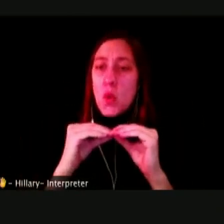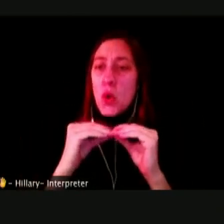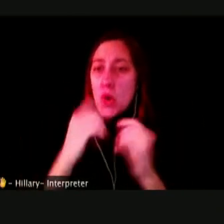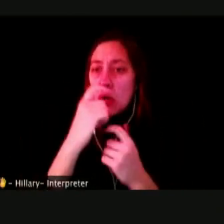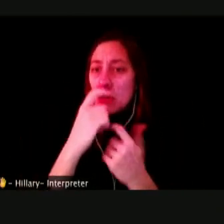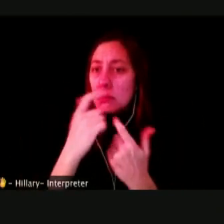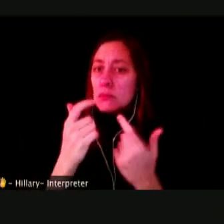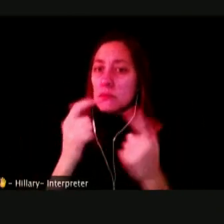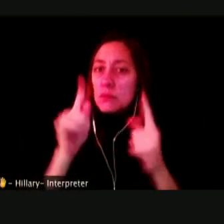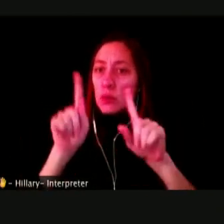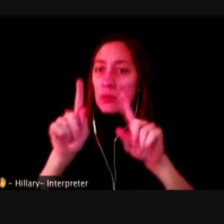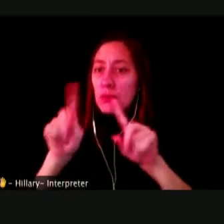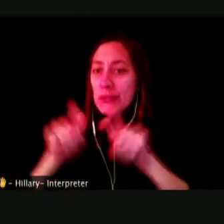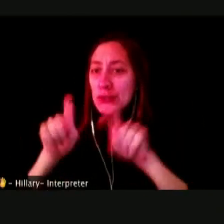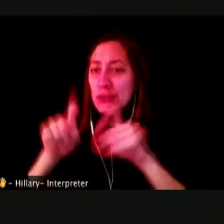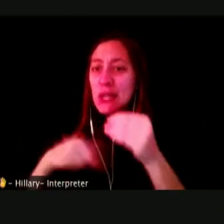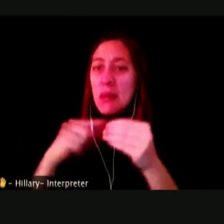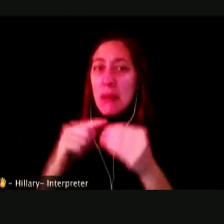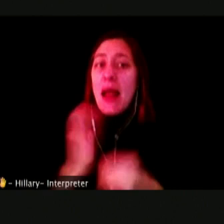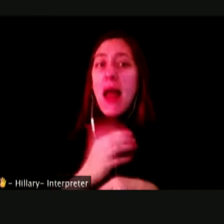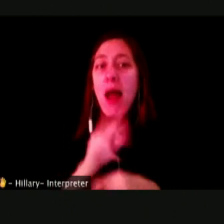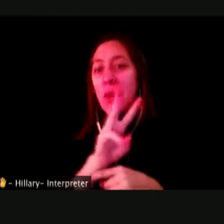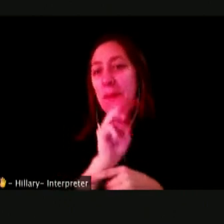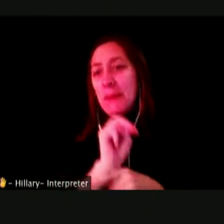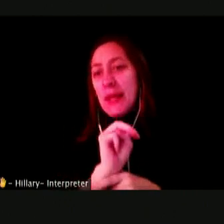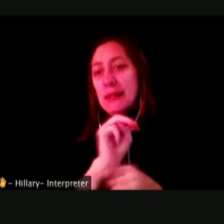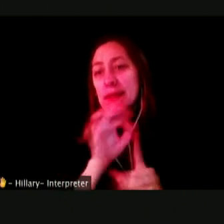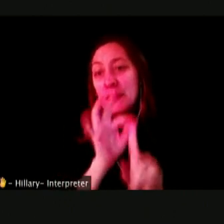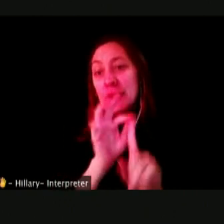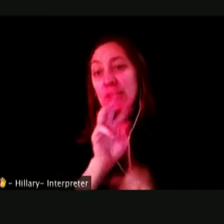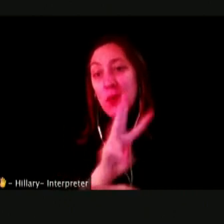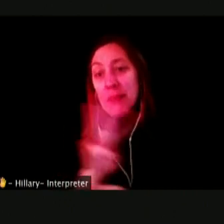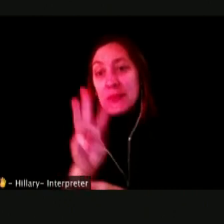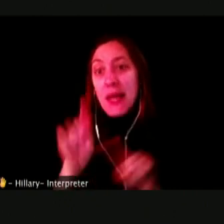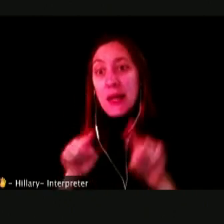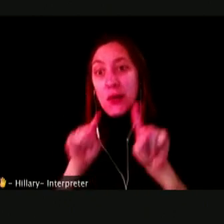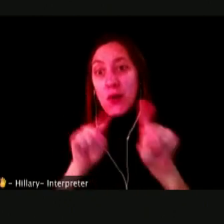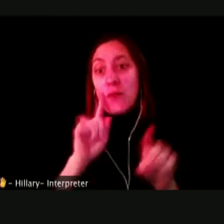PLEASE GO TO OUR WAY MAKING SPECIAL WEBSITE FOR THE LINK TO THE WAY MAKING VIDEOS THAT